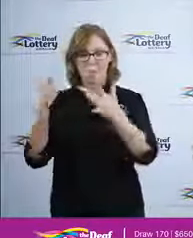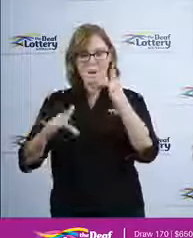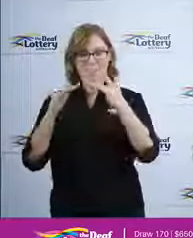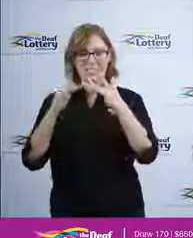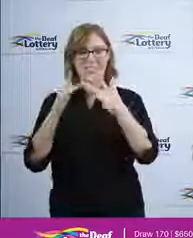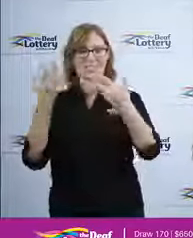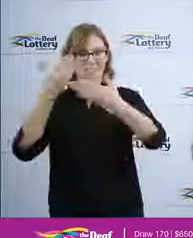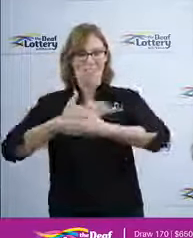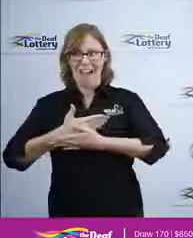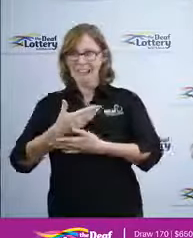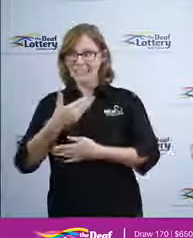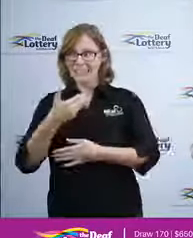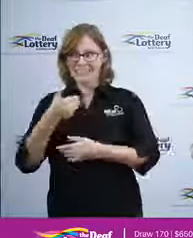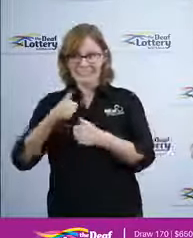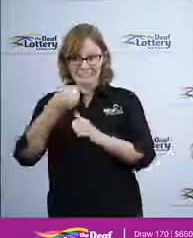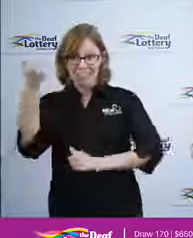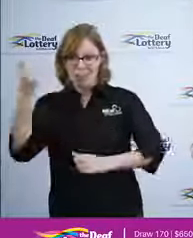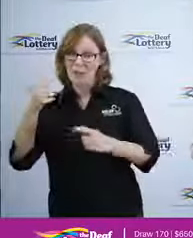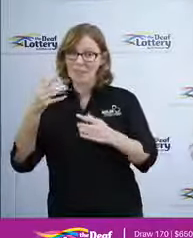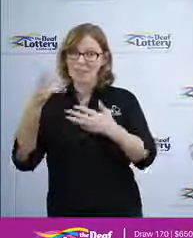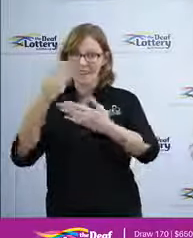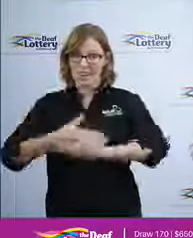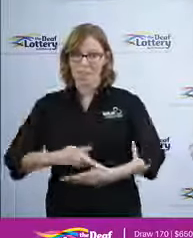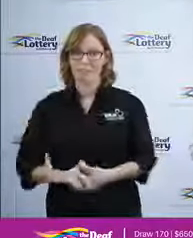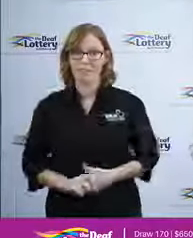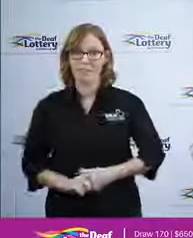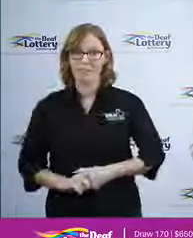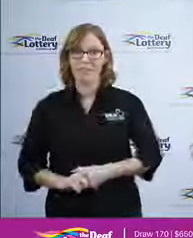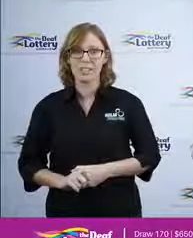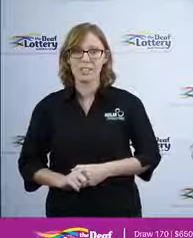That's right and before we go a very big thank you to all of our supporters because your ticket